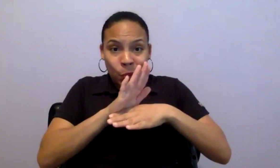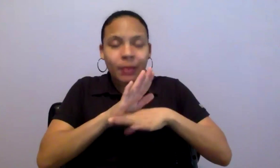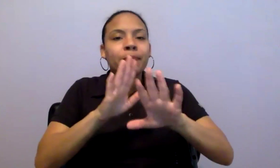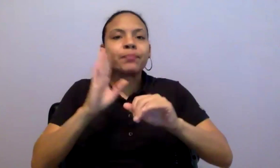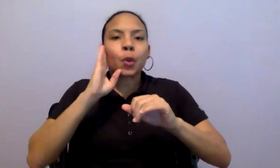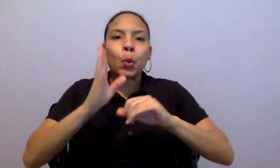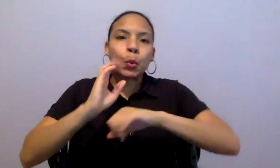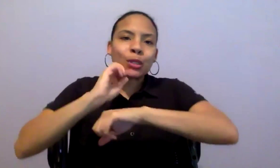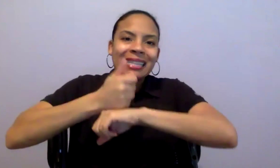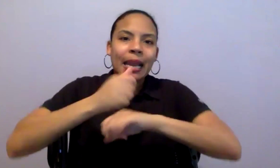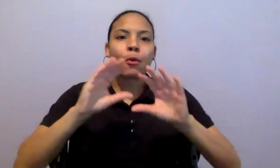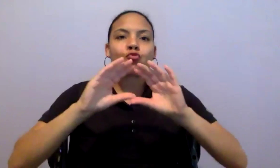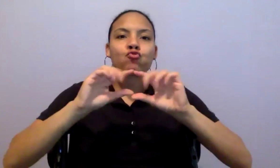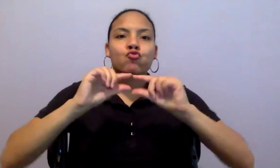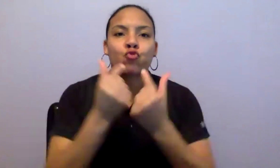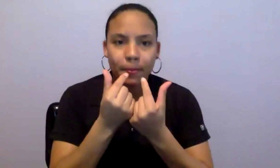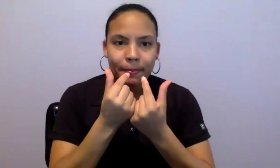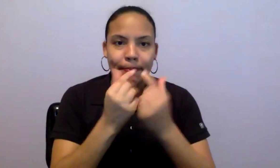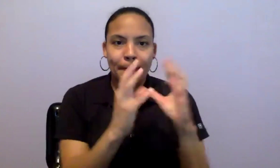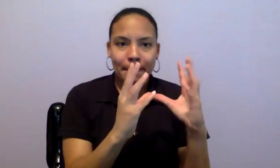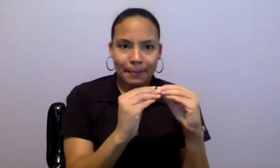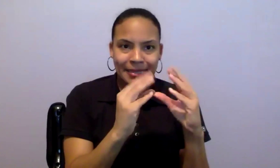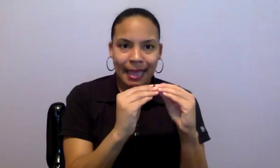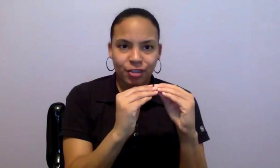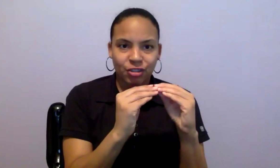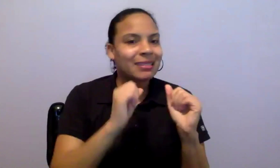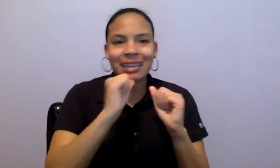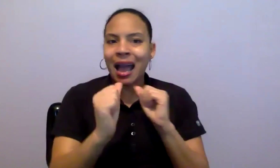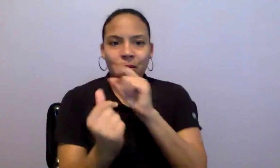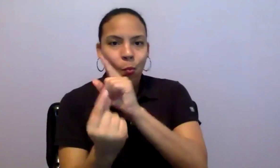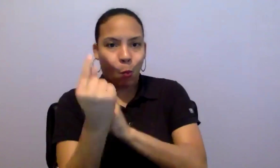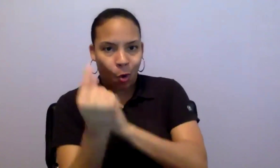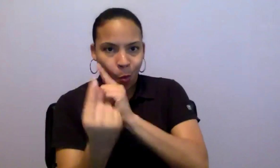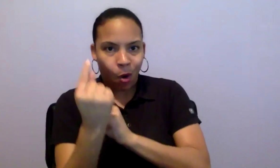not one‑on‑one. I know that for folks who have applied before that may feel like a bit of a